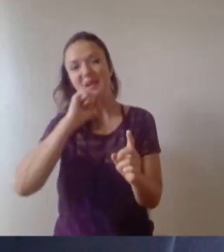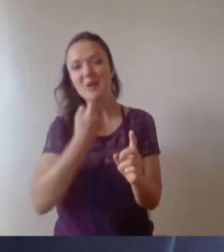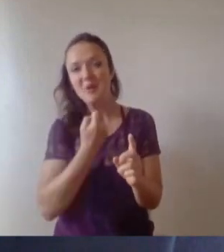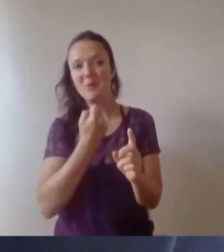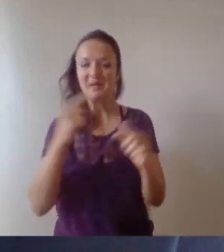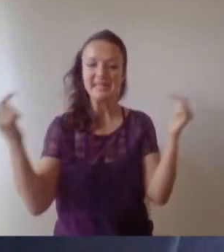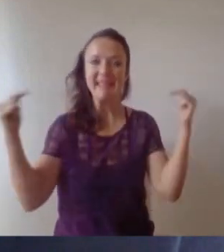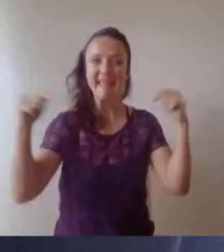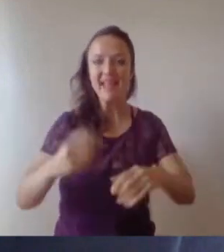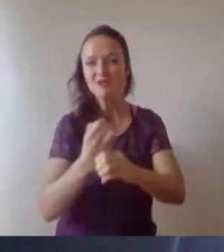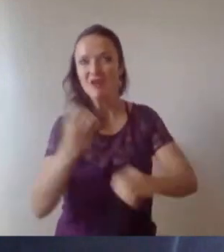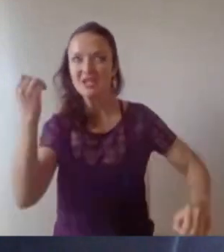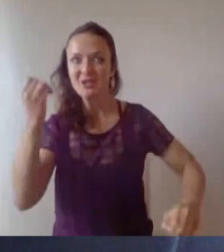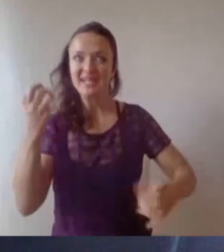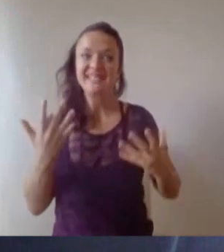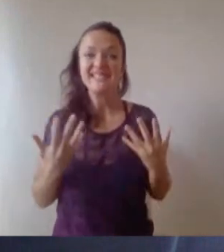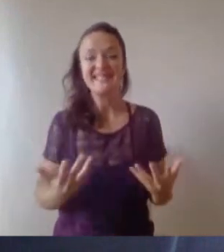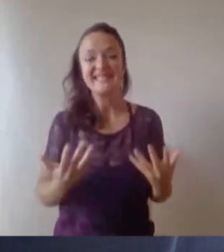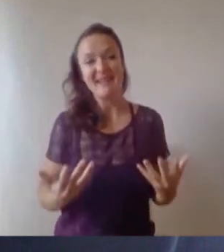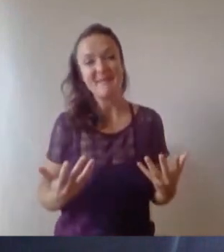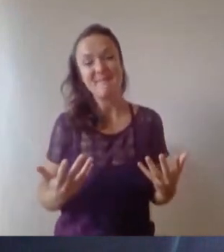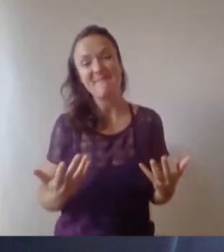month. Instead we're here online to take this